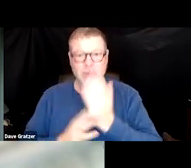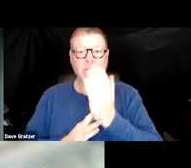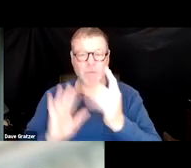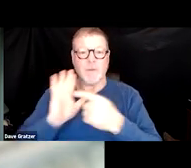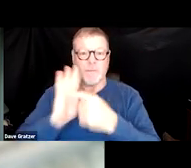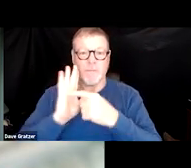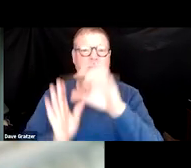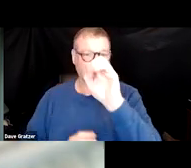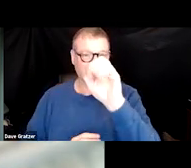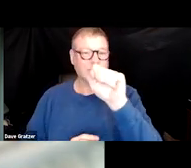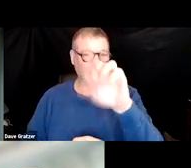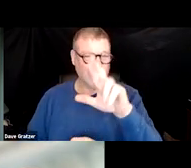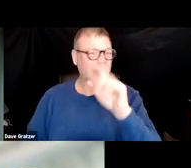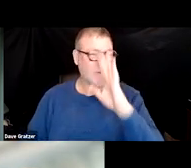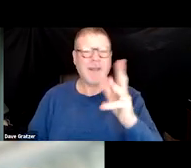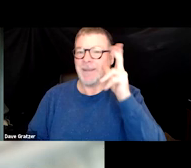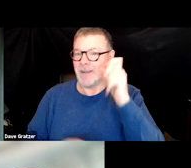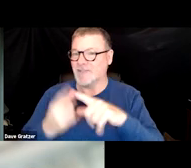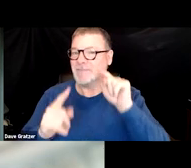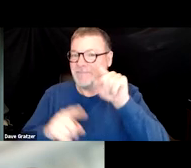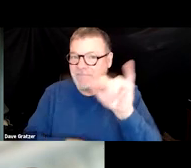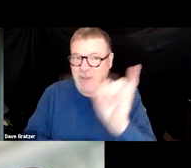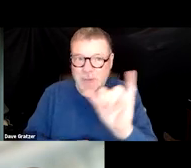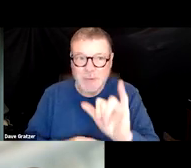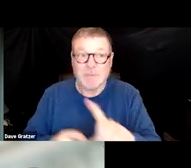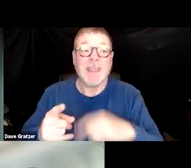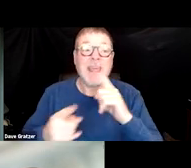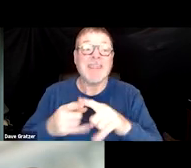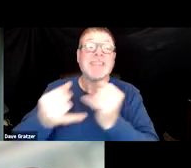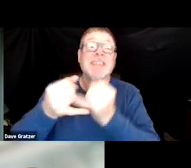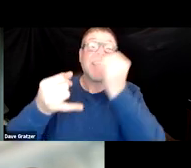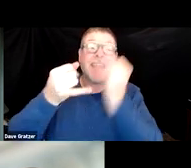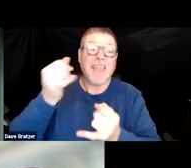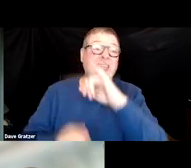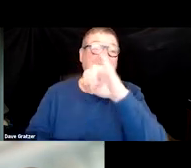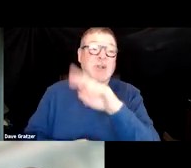So we'll be hearing from Rob as well and then to round things off, we have Julie Kujath